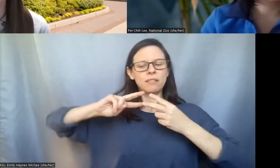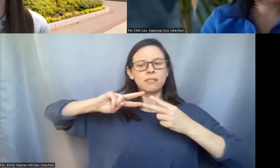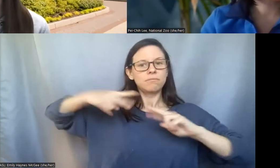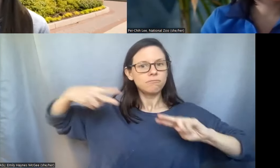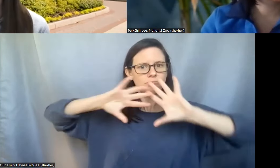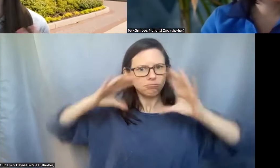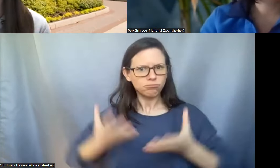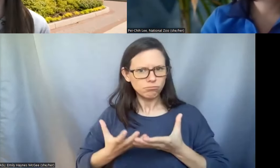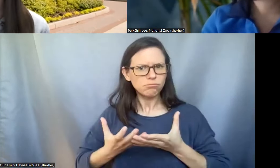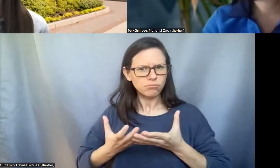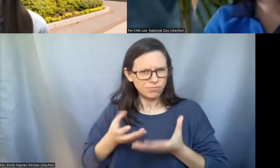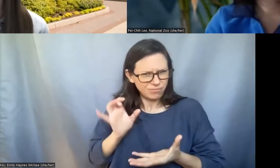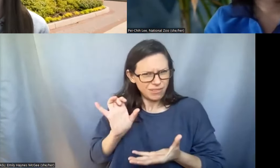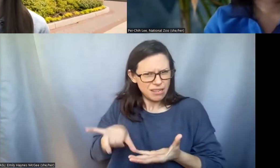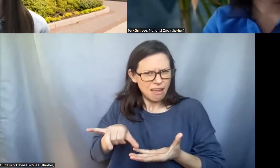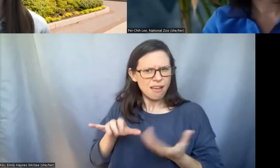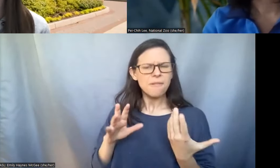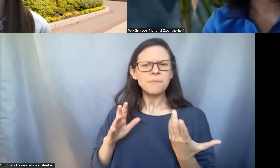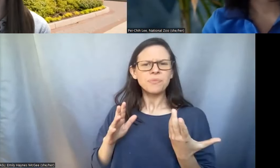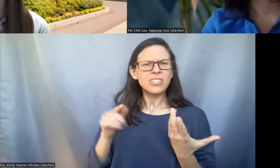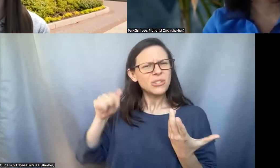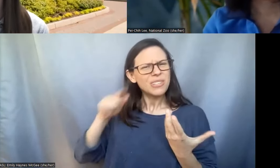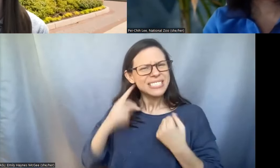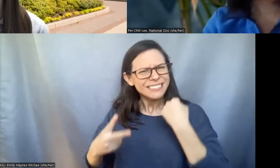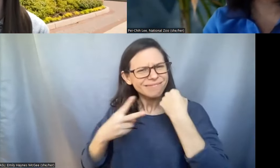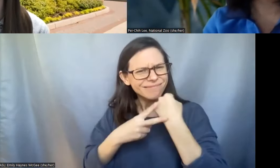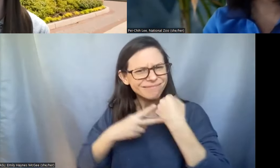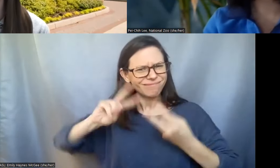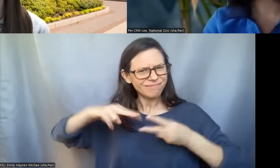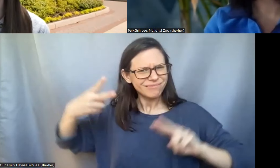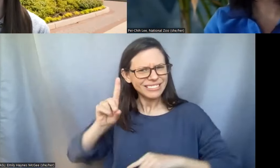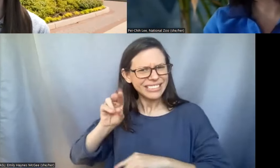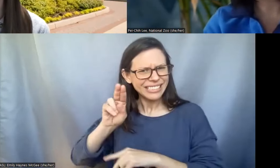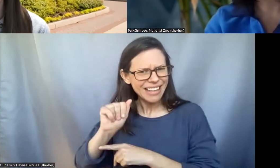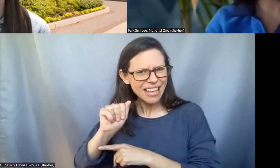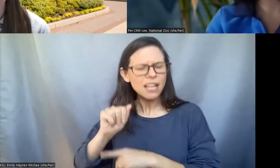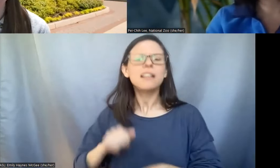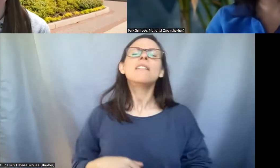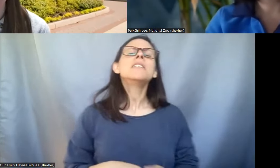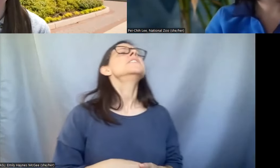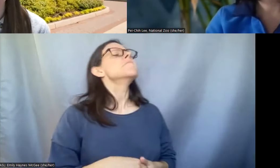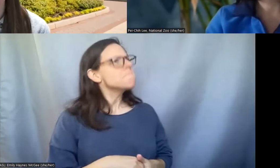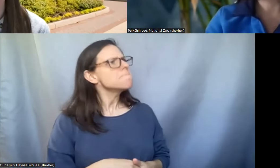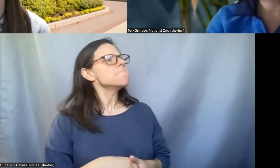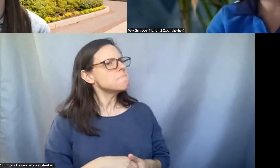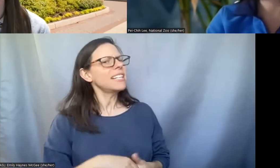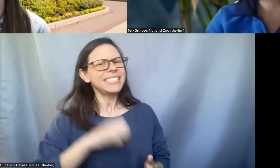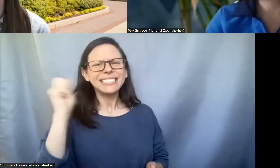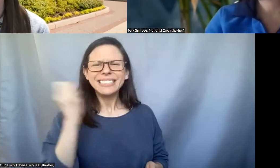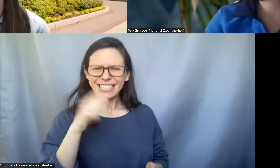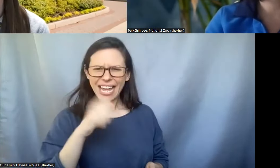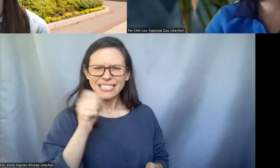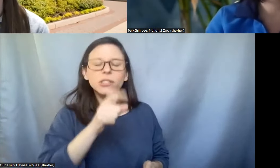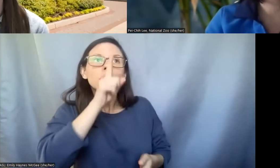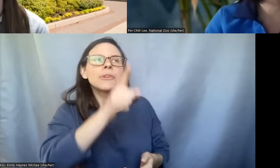So is this sort of a storage of DNA? >>Pei-Chih: Yeah it's kind of like that it's basically a collection of